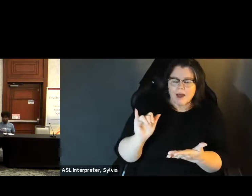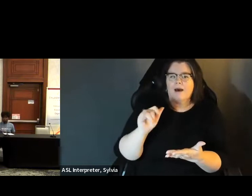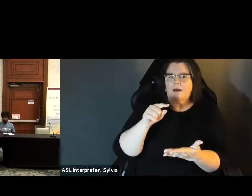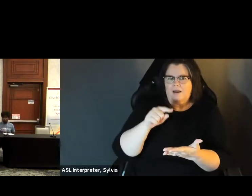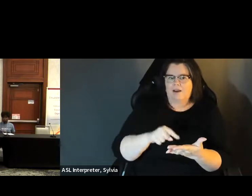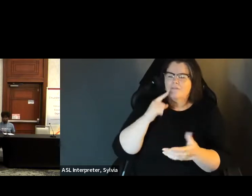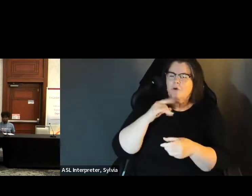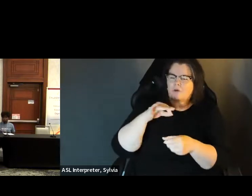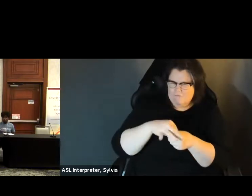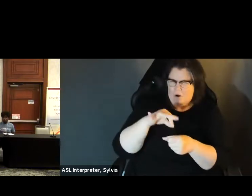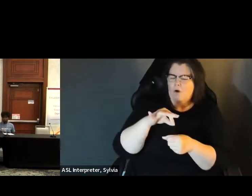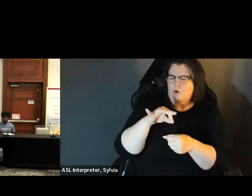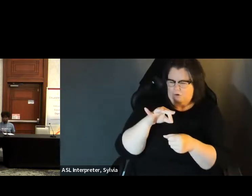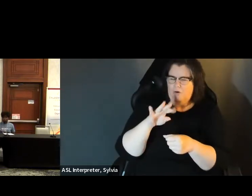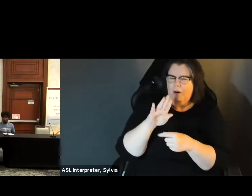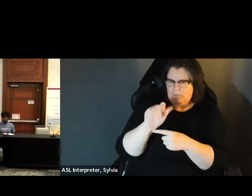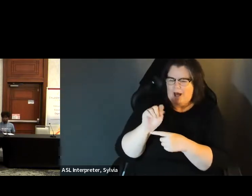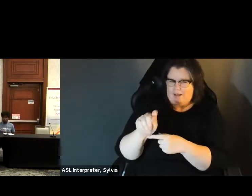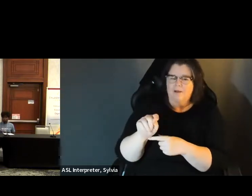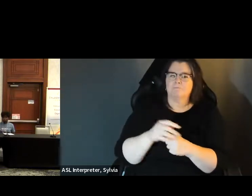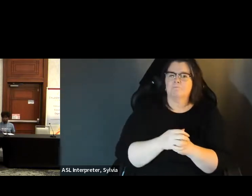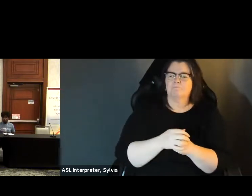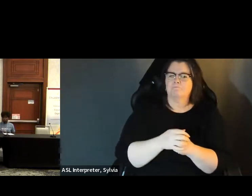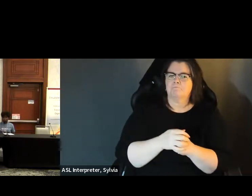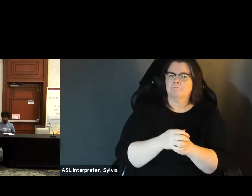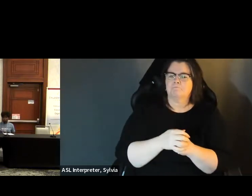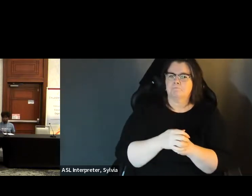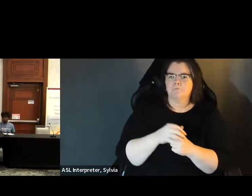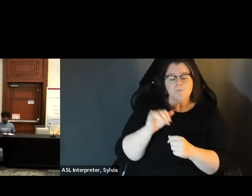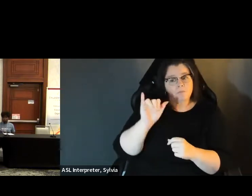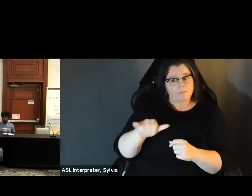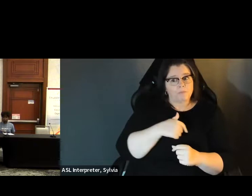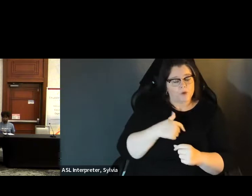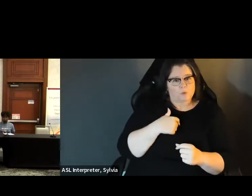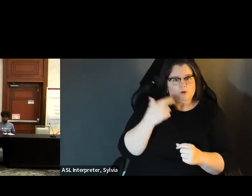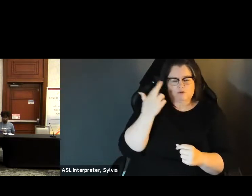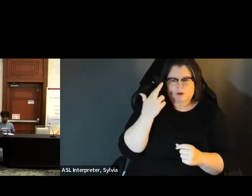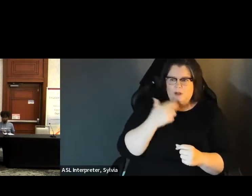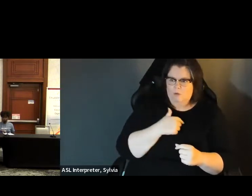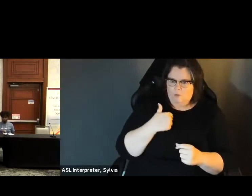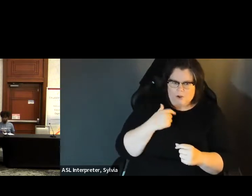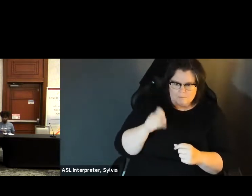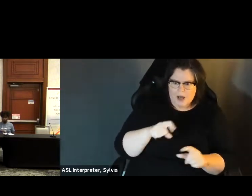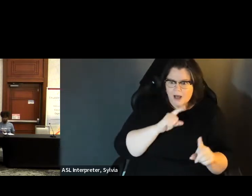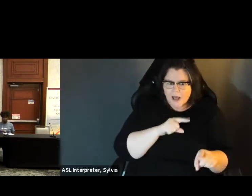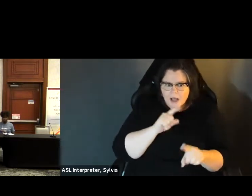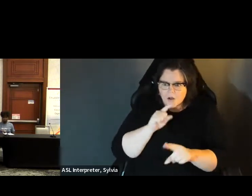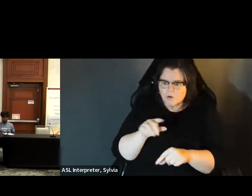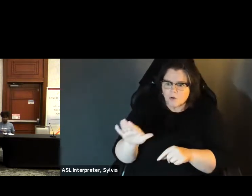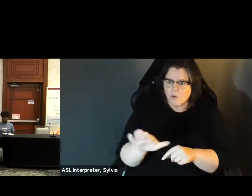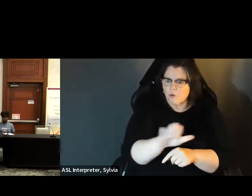Voting option is in Leon County how voters can sign up for it, and what their experience would be like to vote that ballot and then return that ballot. return that ballot . That was a key point when we started using enhanced ballot, was we need to be able to answer questions and